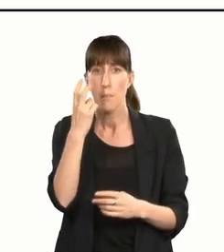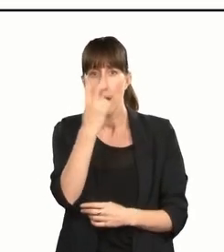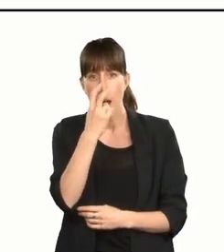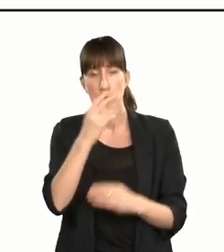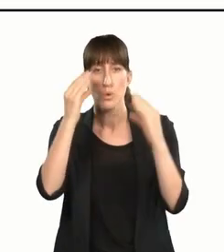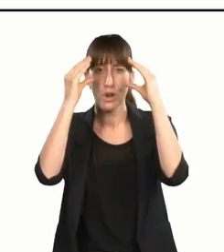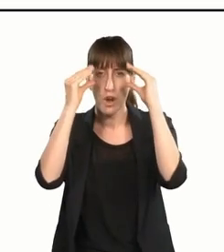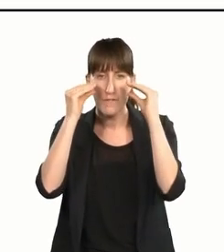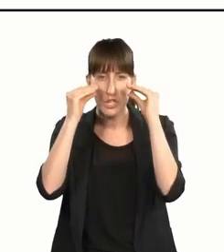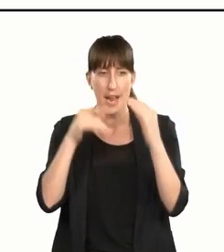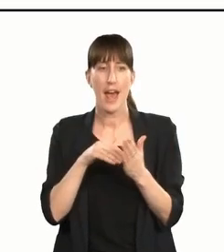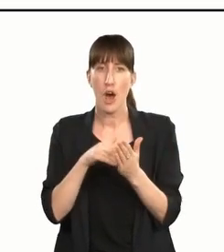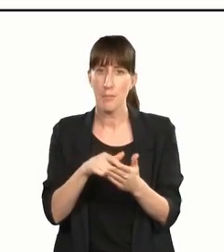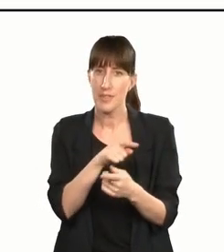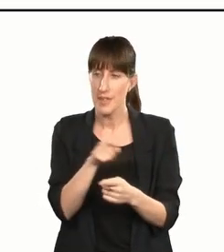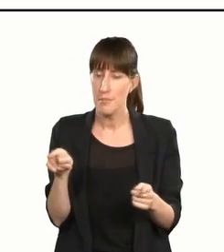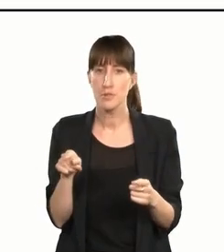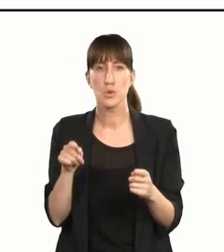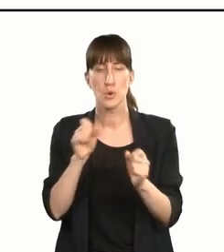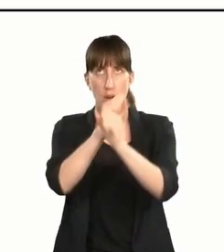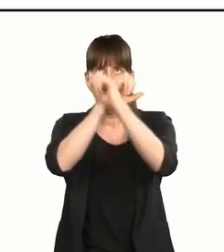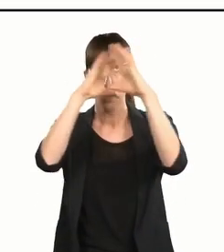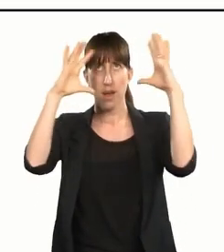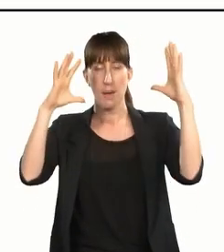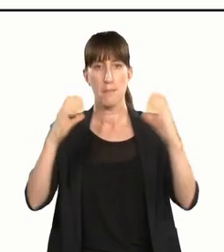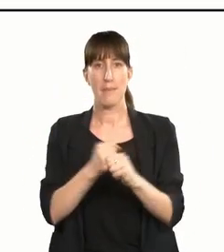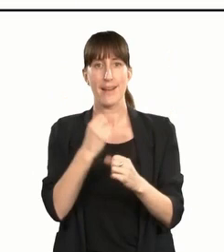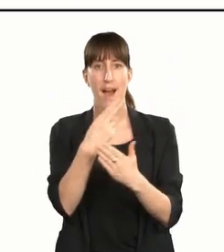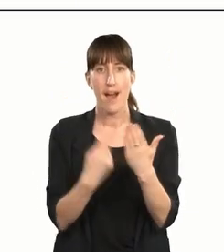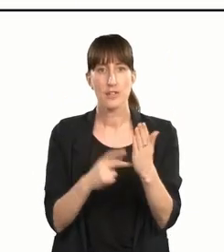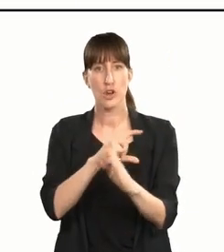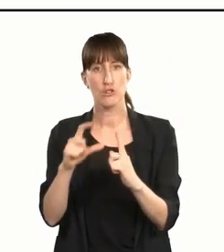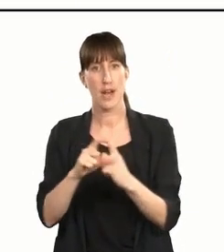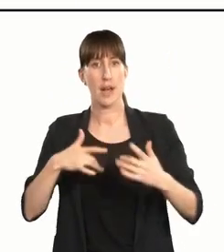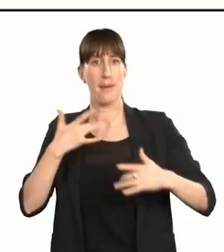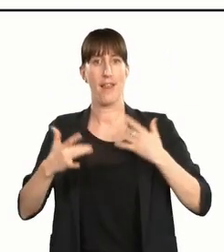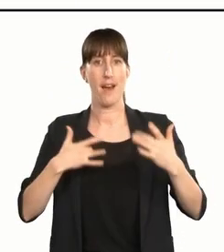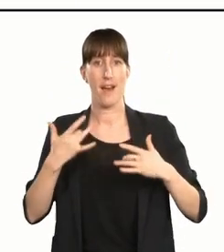'brings alive so much art and culture, 'and for her many other contributions she makes to ensure